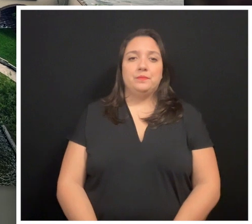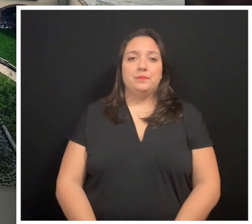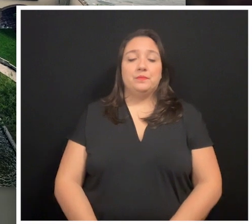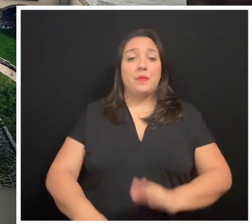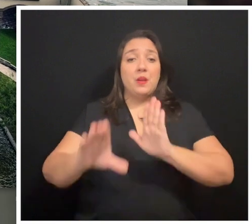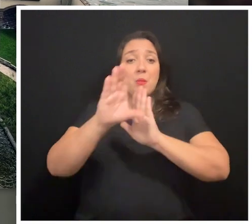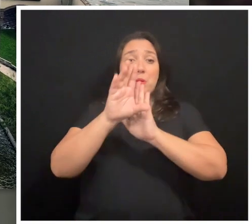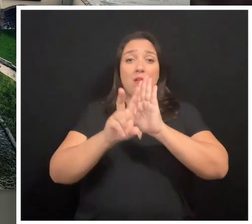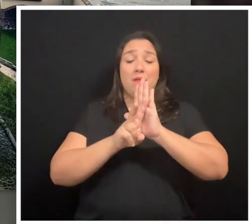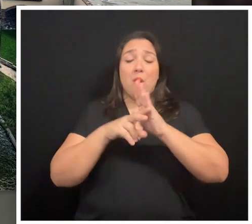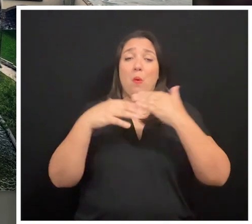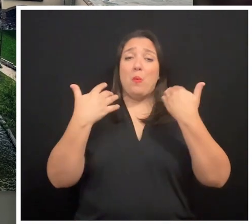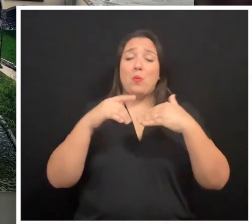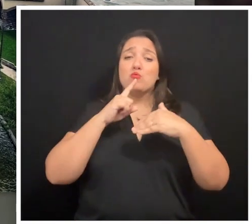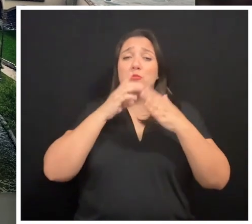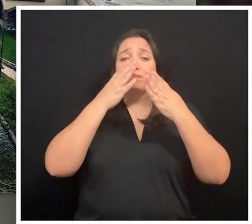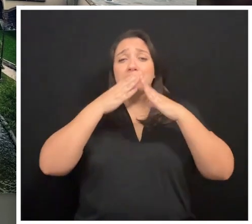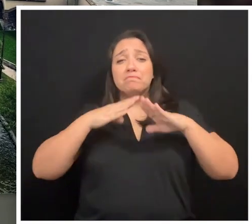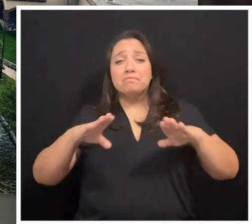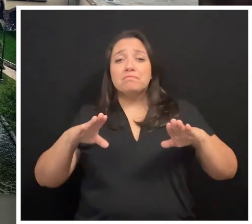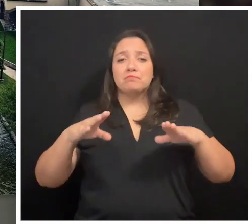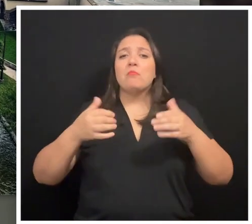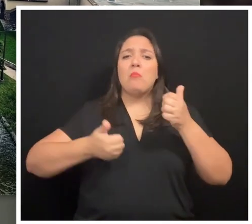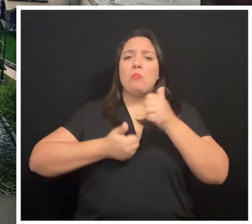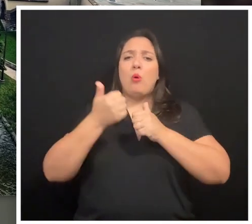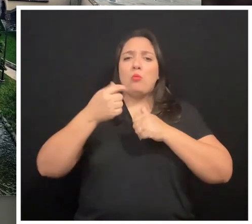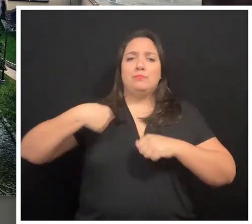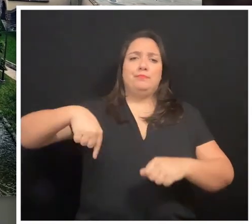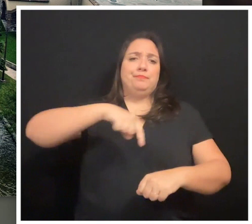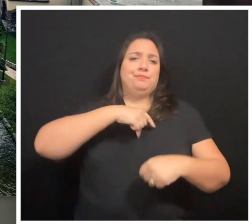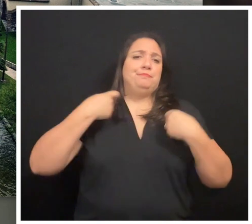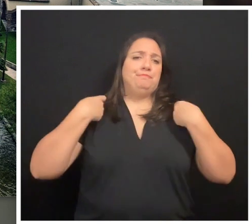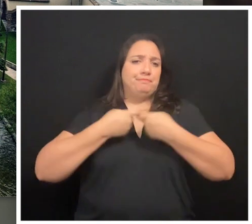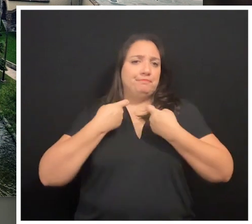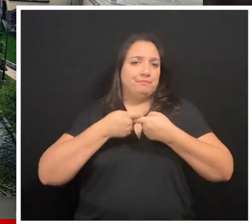Brownsville, Texas is a very peaceful place. The majority of us are Hispanic.